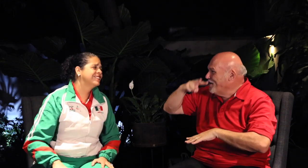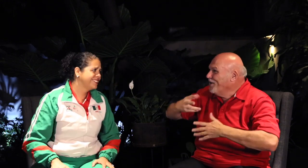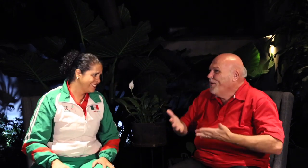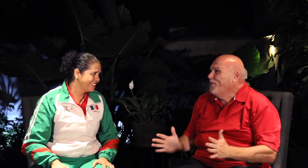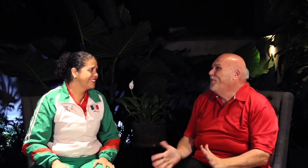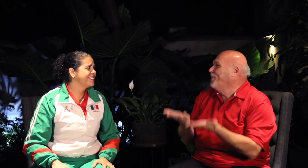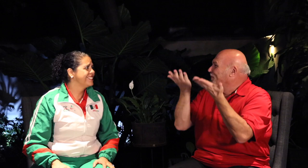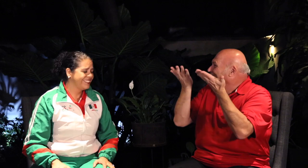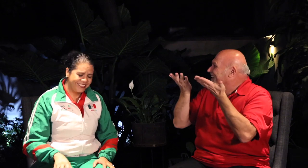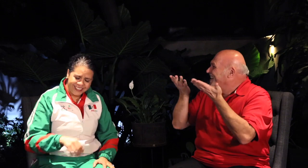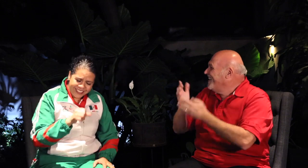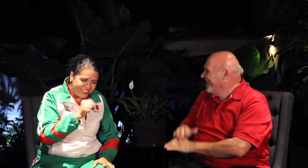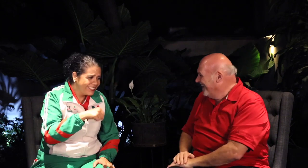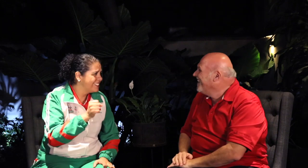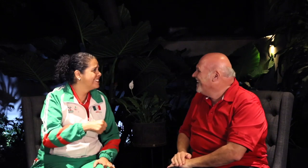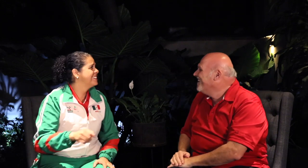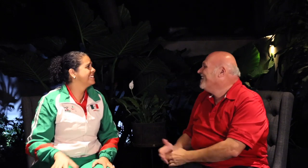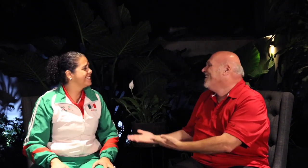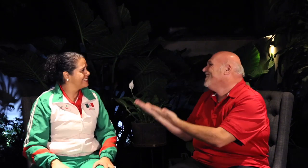move Mexico up the rank!